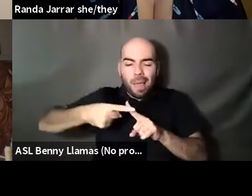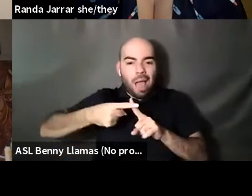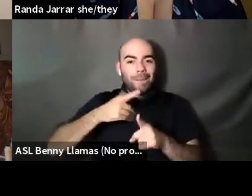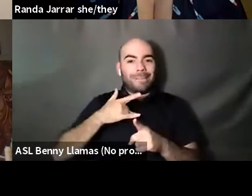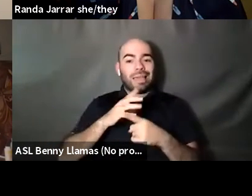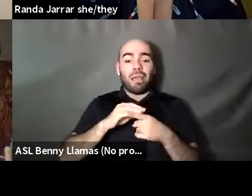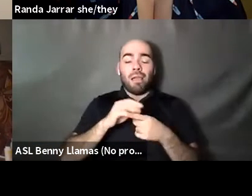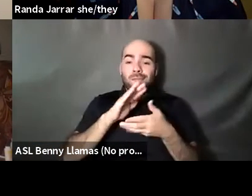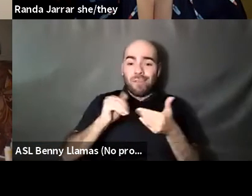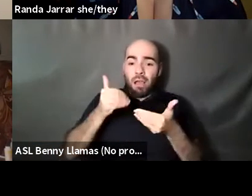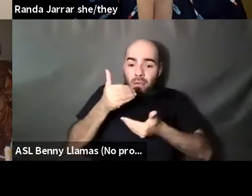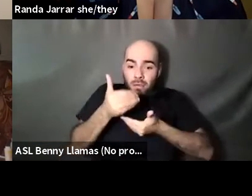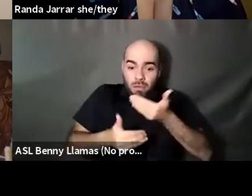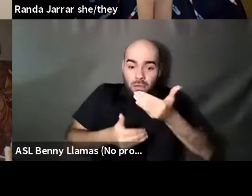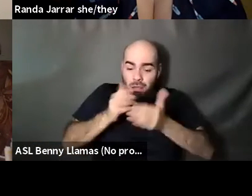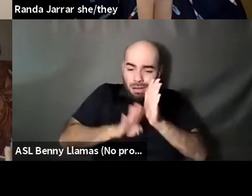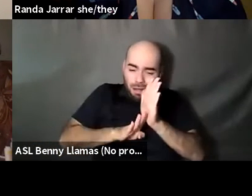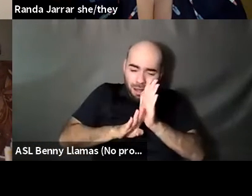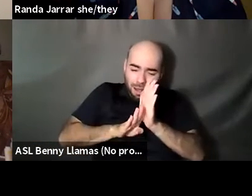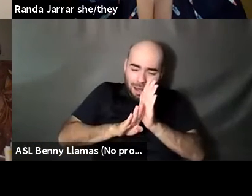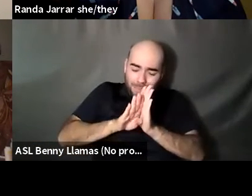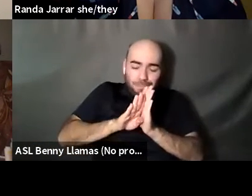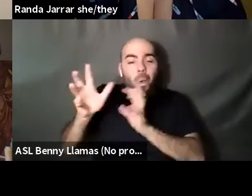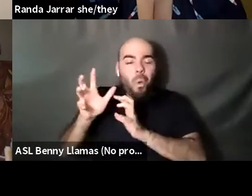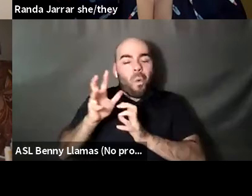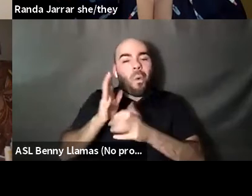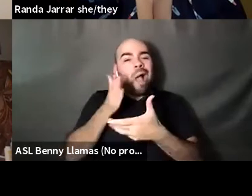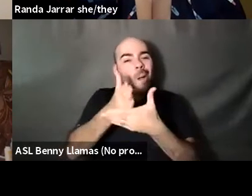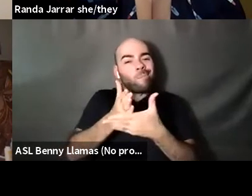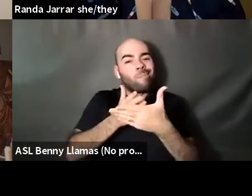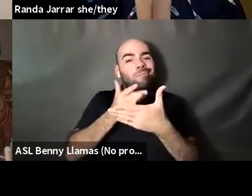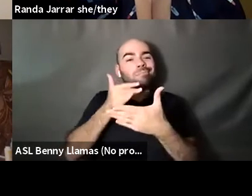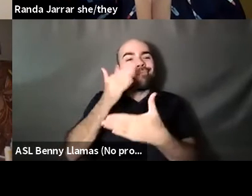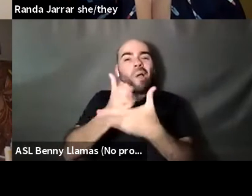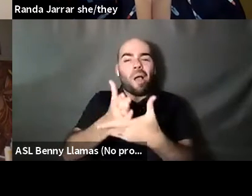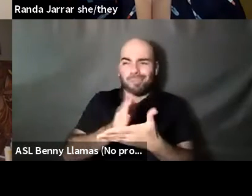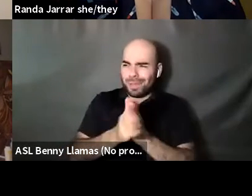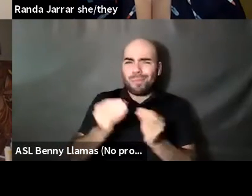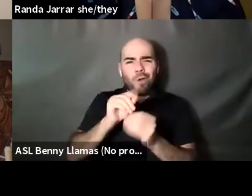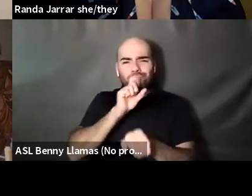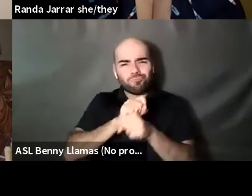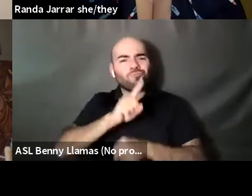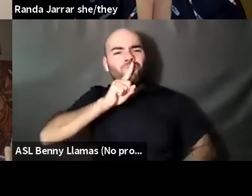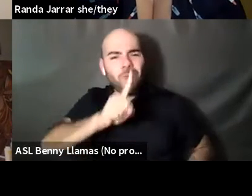Brontez Purnell: Or the parts that like kind of make it I'm essentially like human for us to kind of